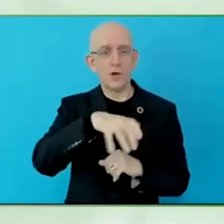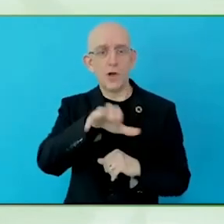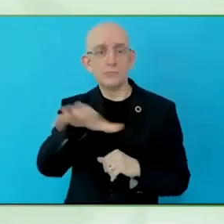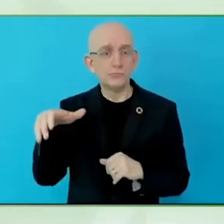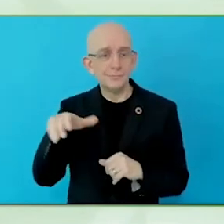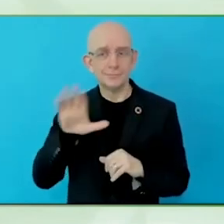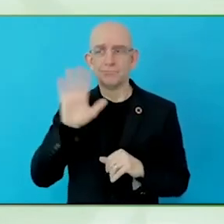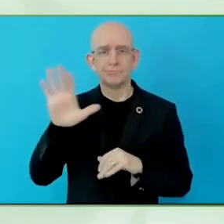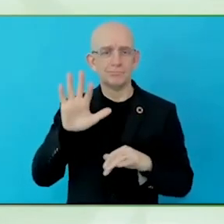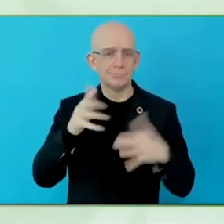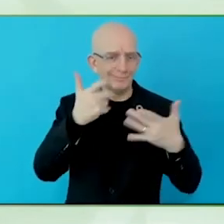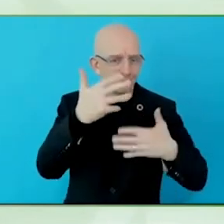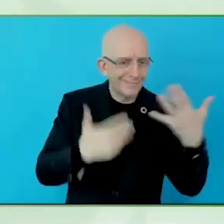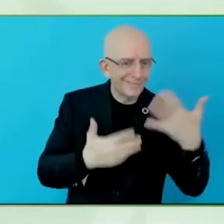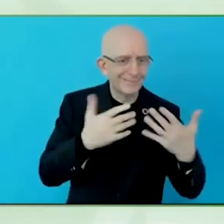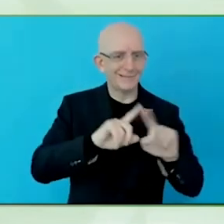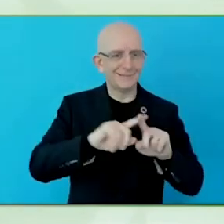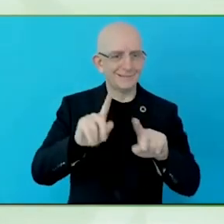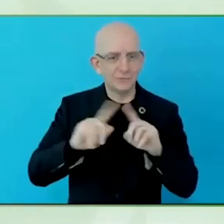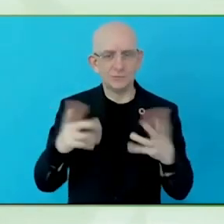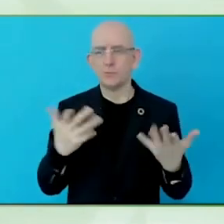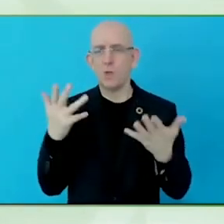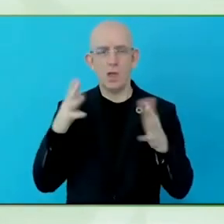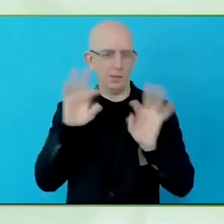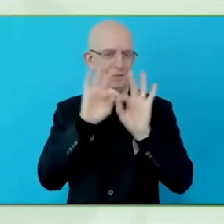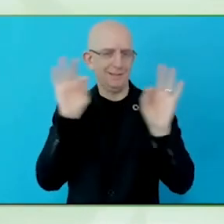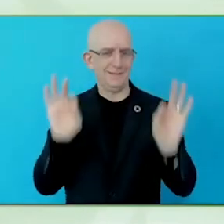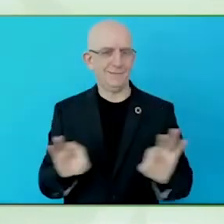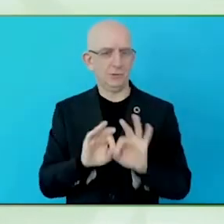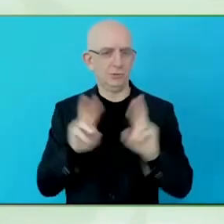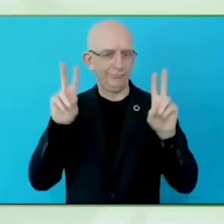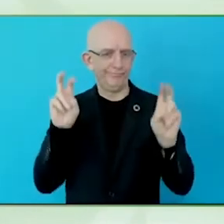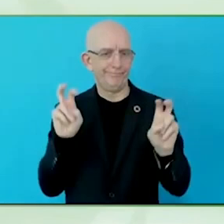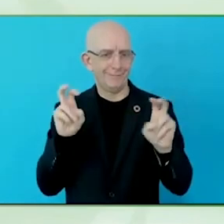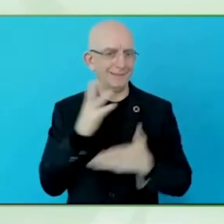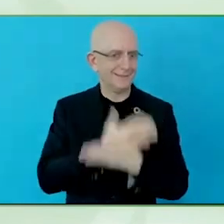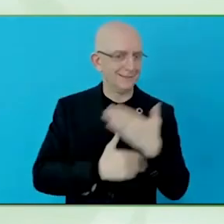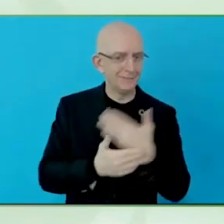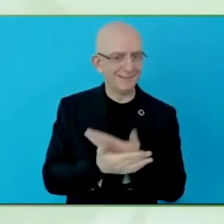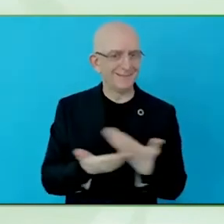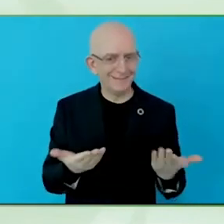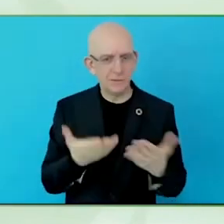We now see that, in every country across the world, the number of